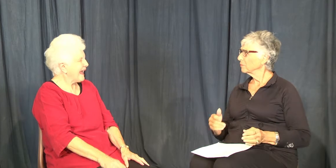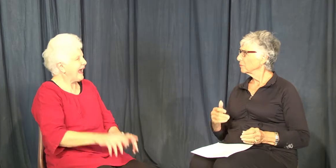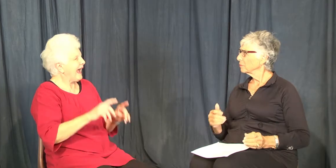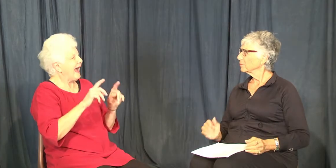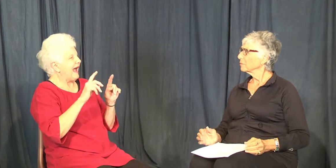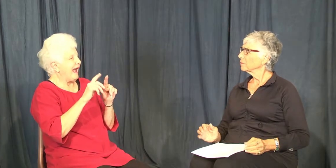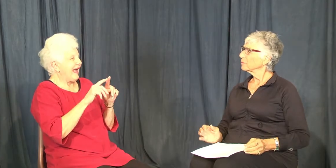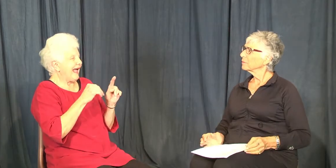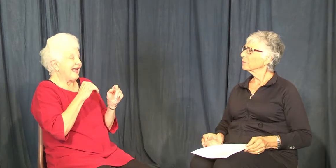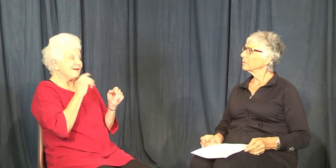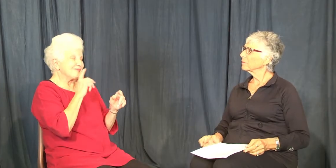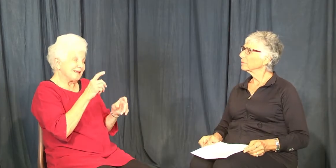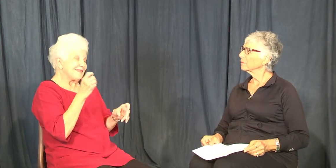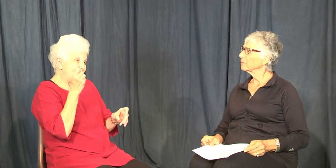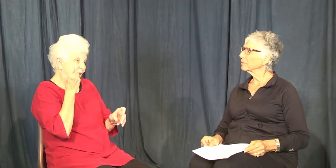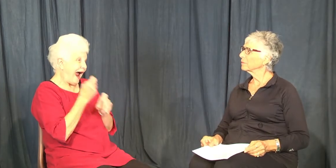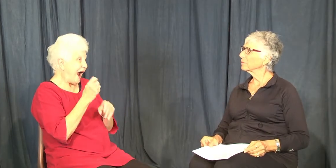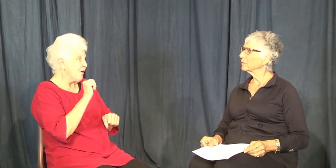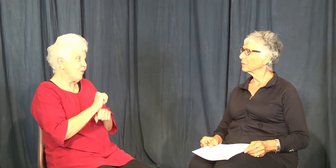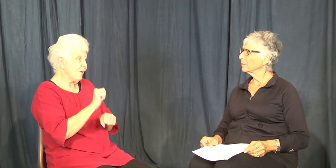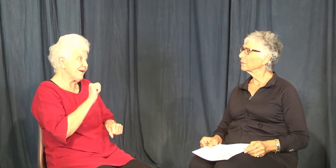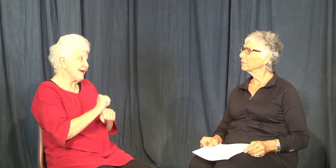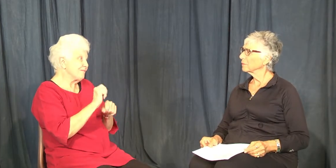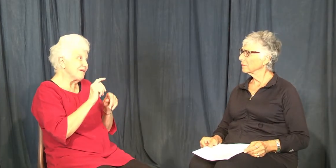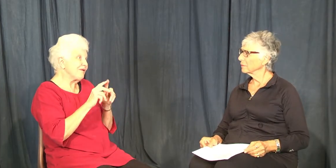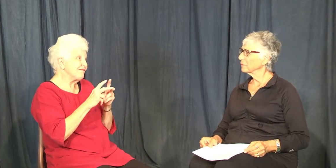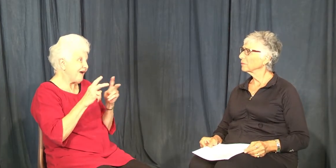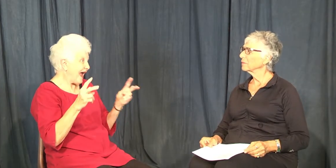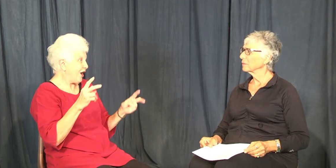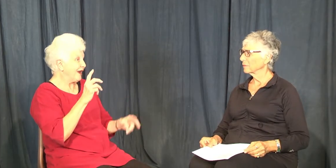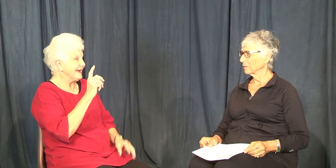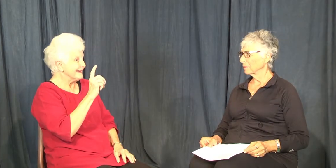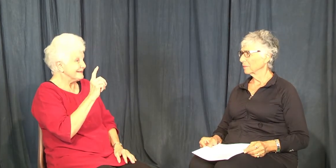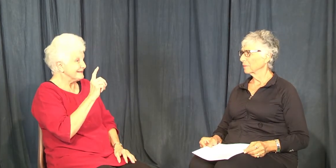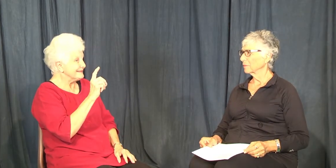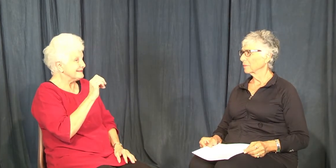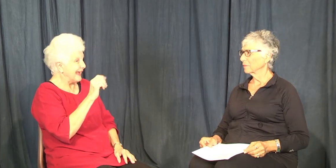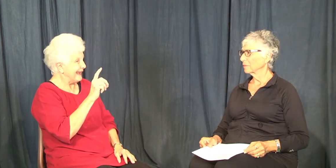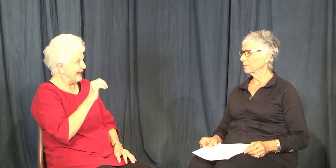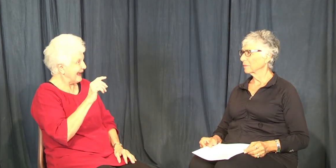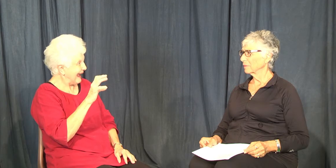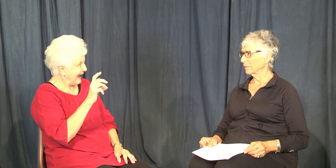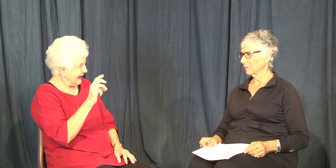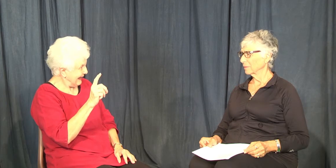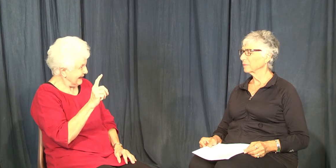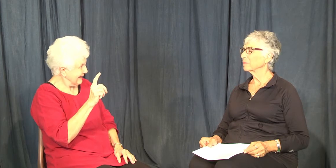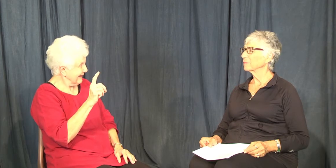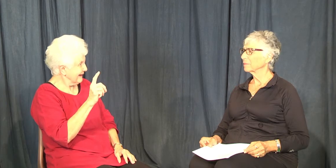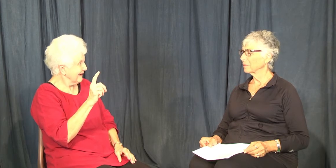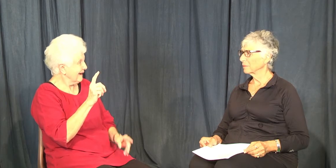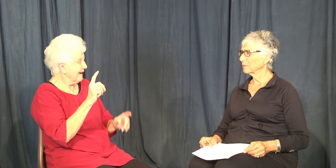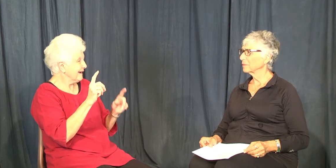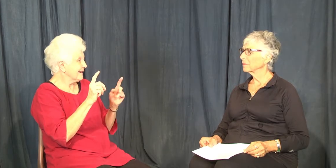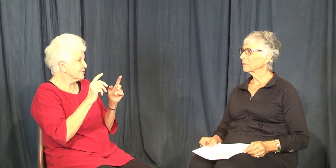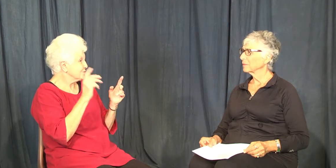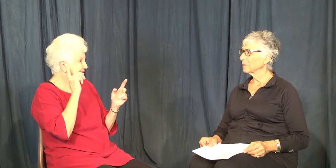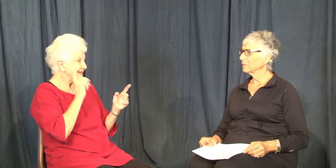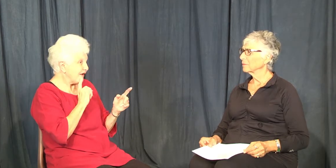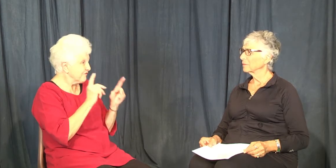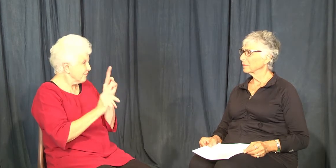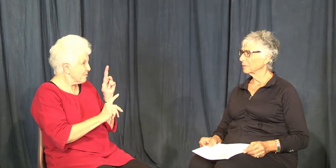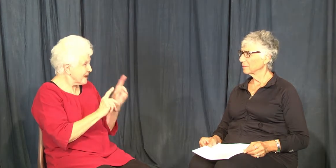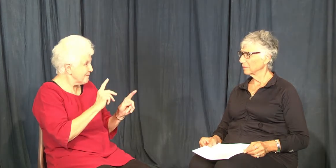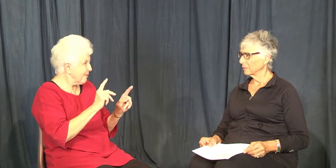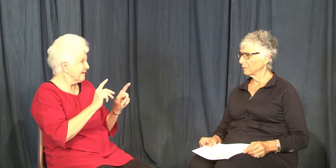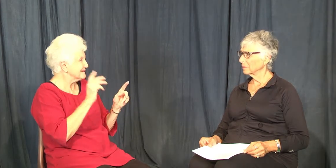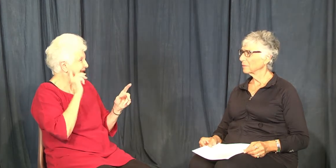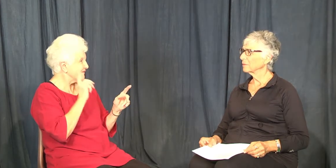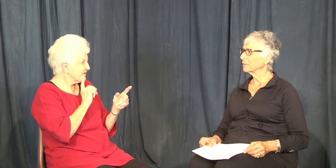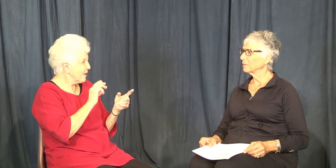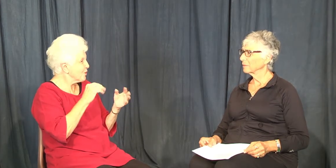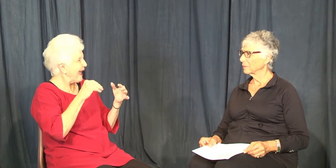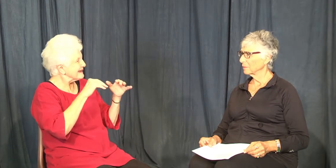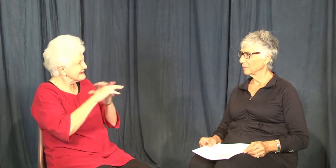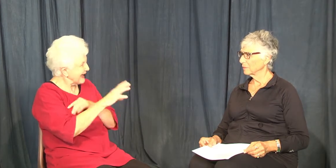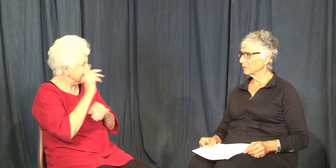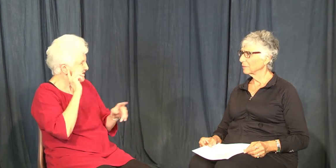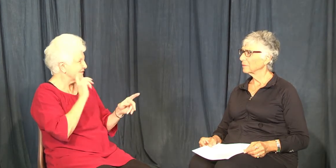There was a hard working group of people, they're very dedicated folks. They were dedicated